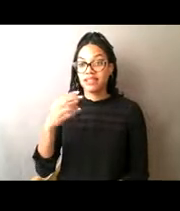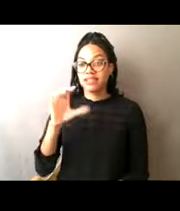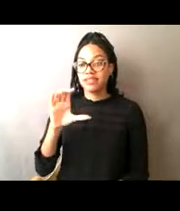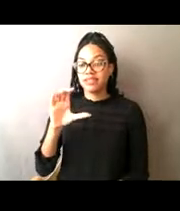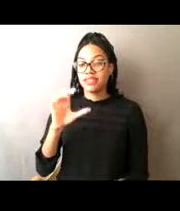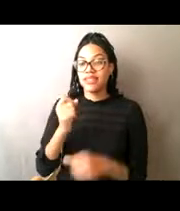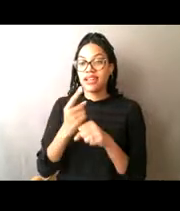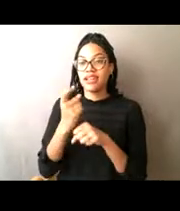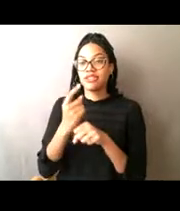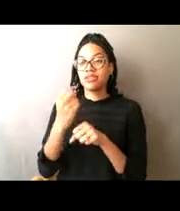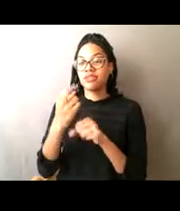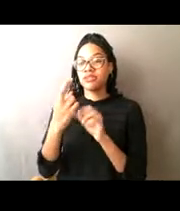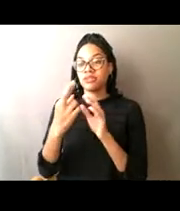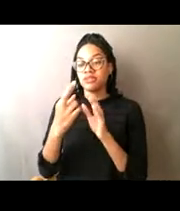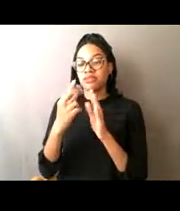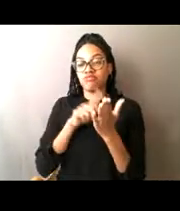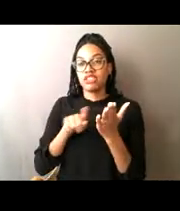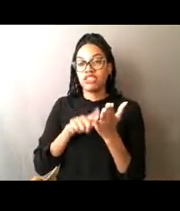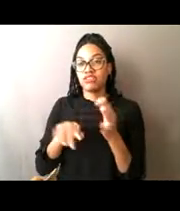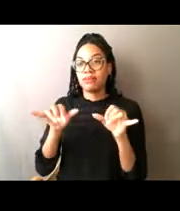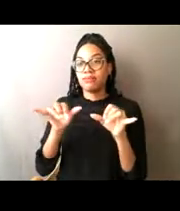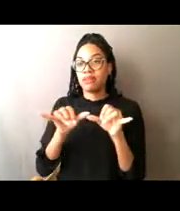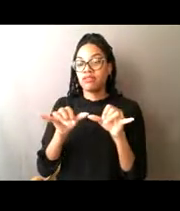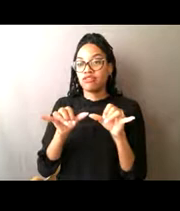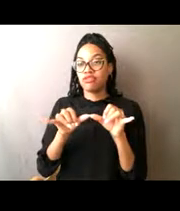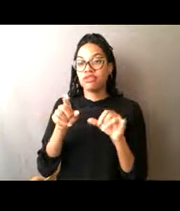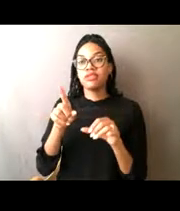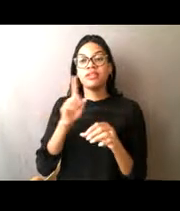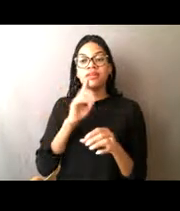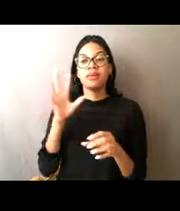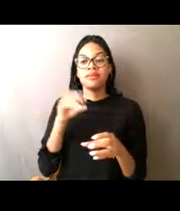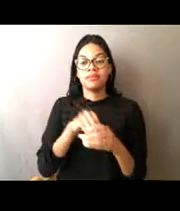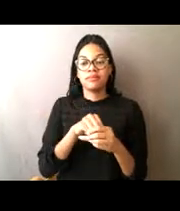but this gets adopted into our Code of Federal Regulations.